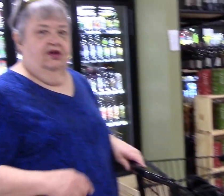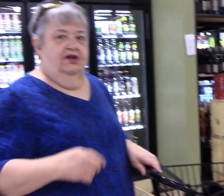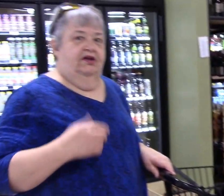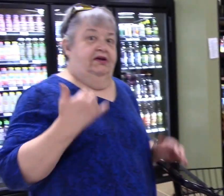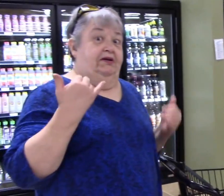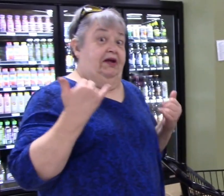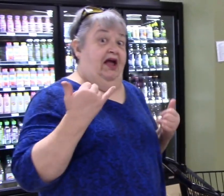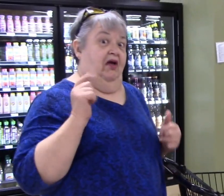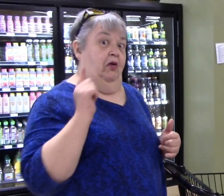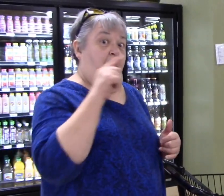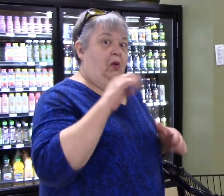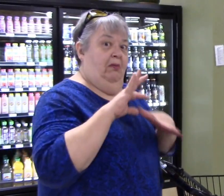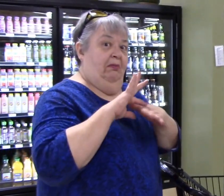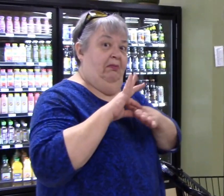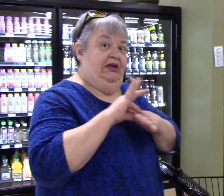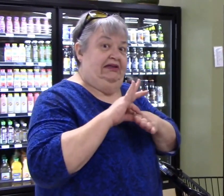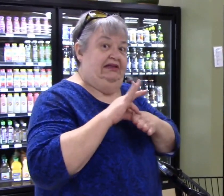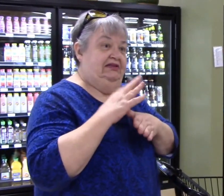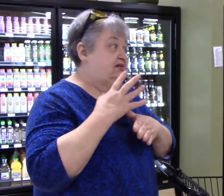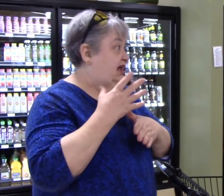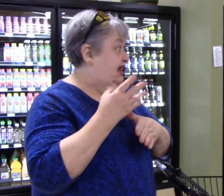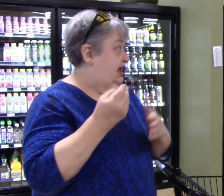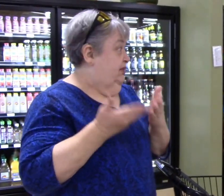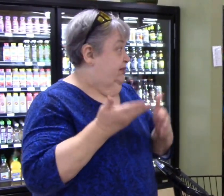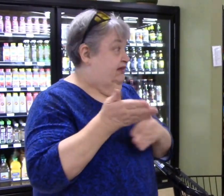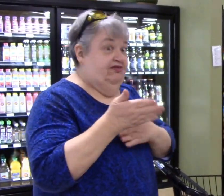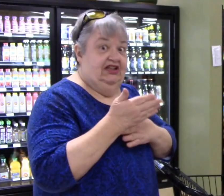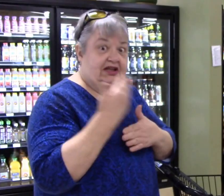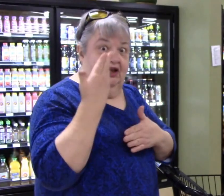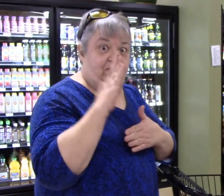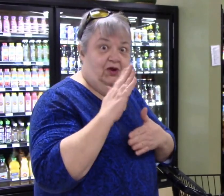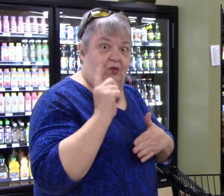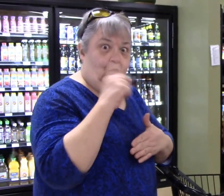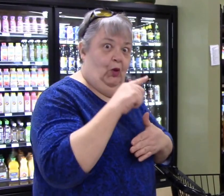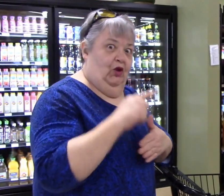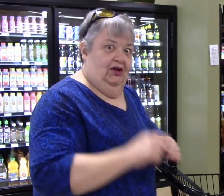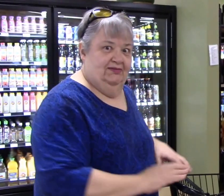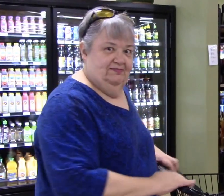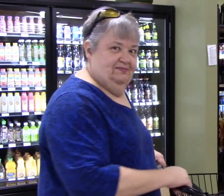Now let's go to the meat section and maybe some fish, I don't know. Let's go and see.